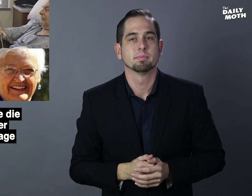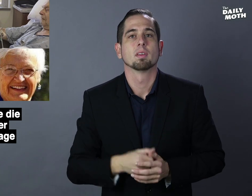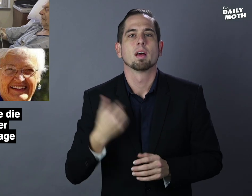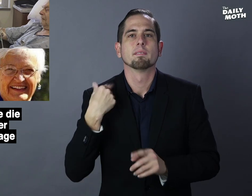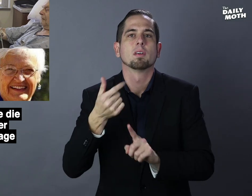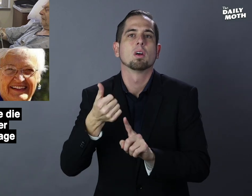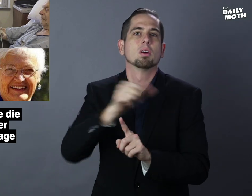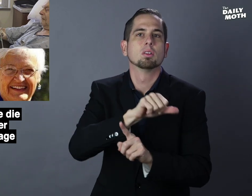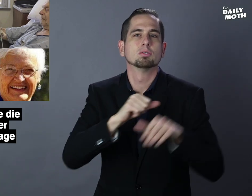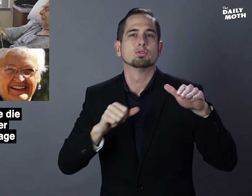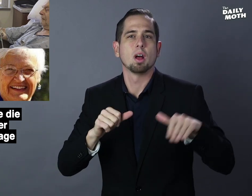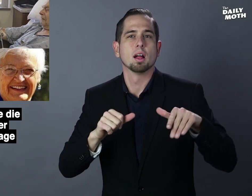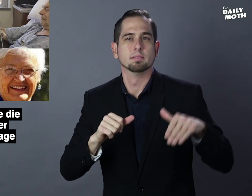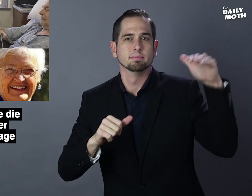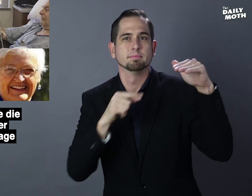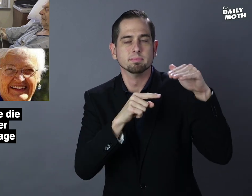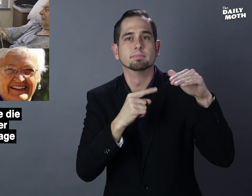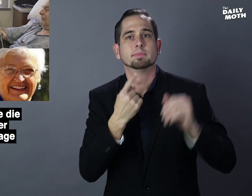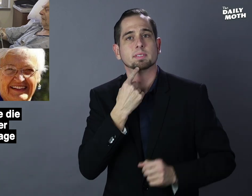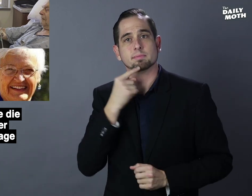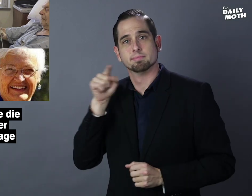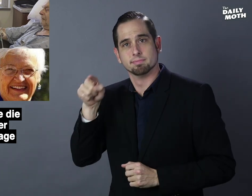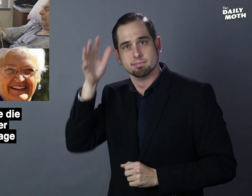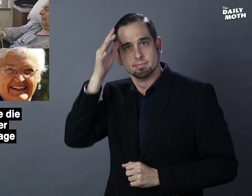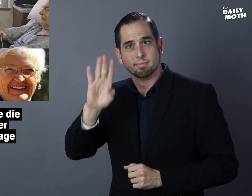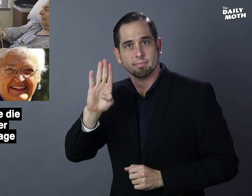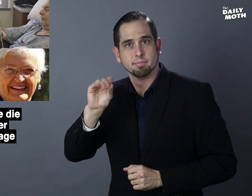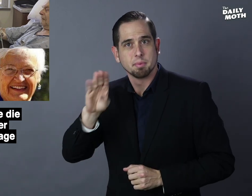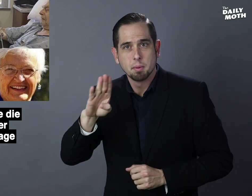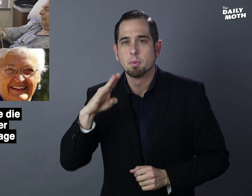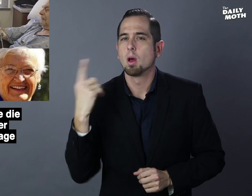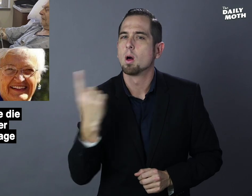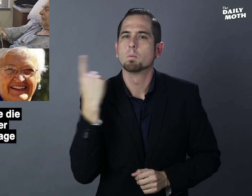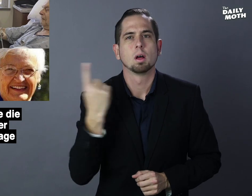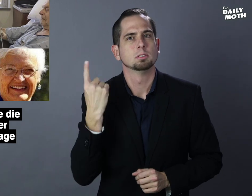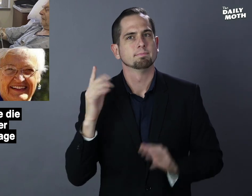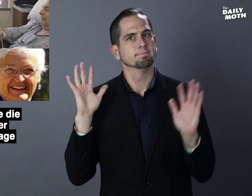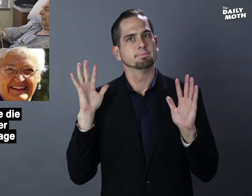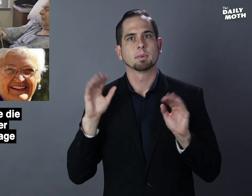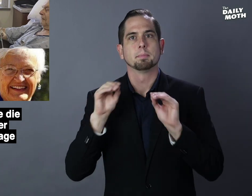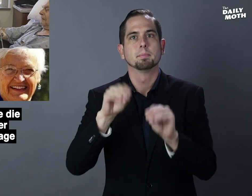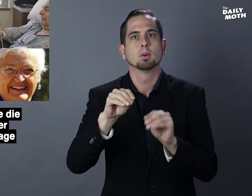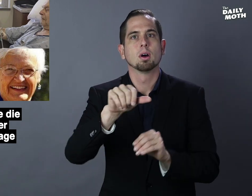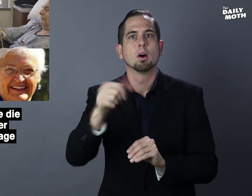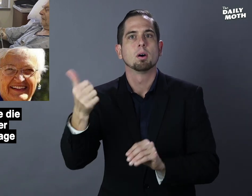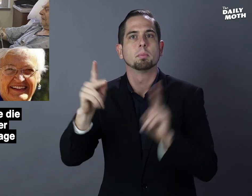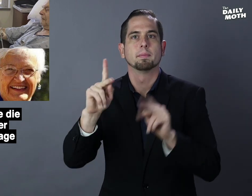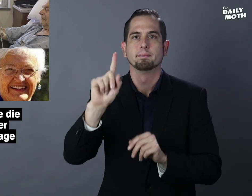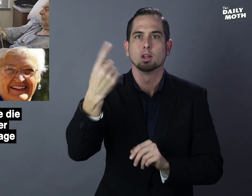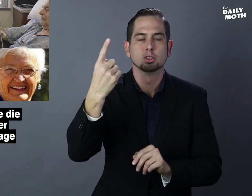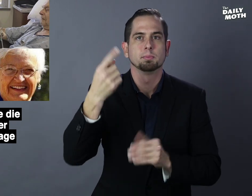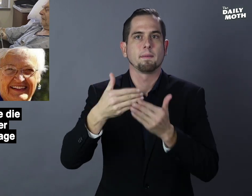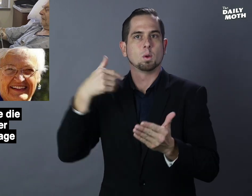Their other child said Bob always put people first before